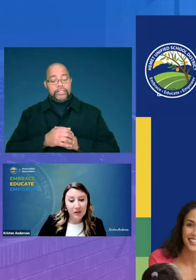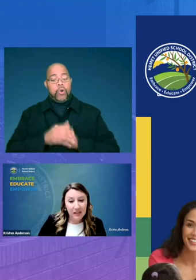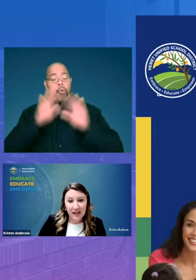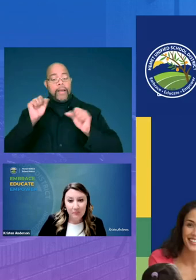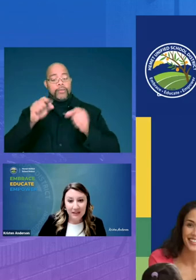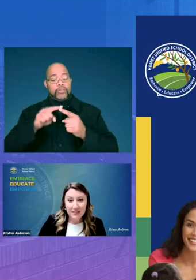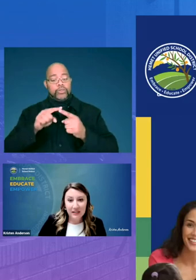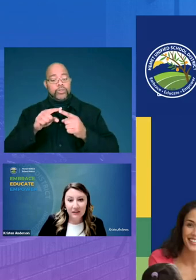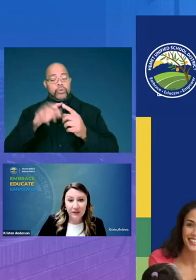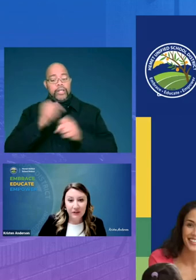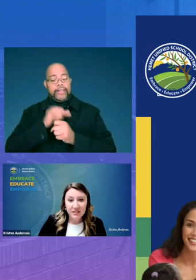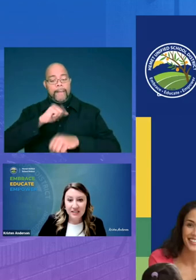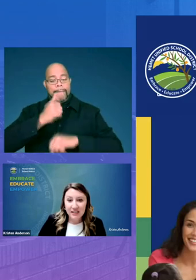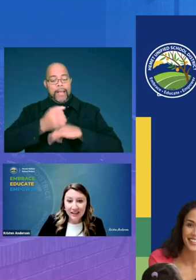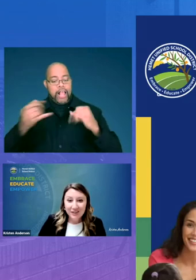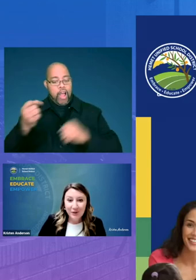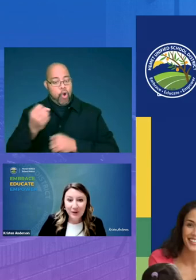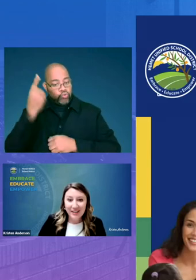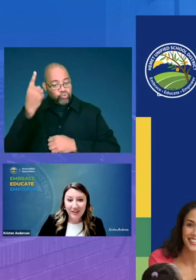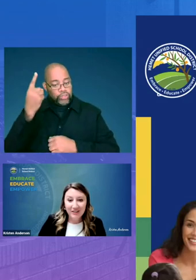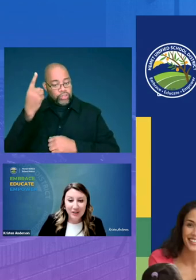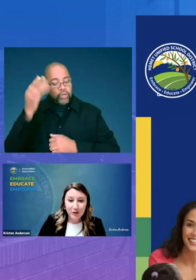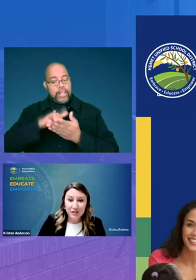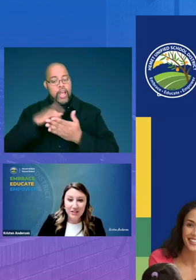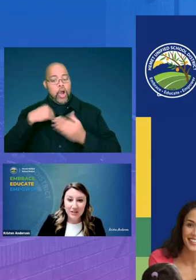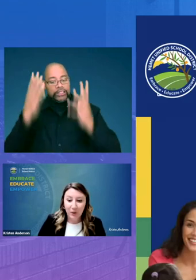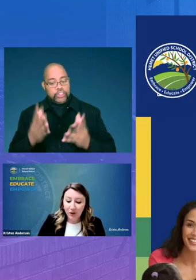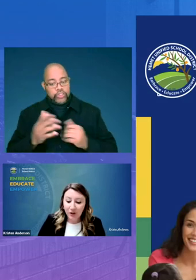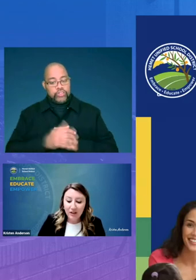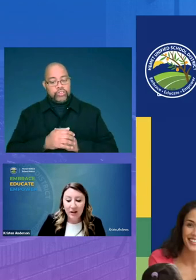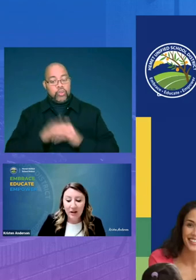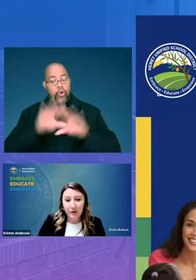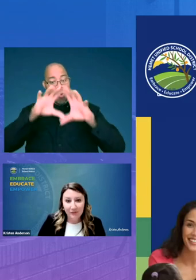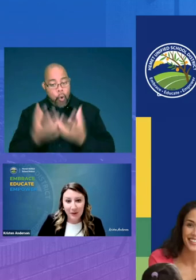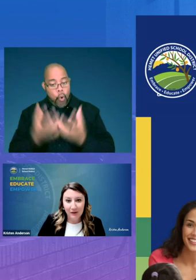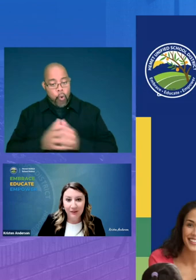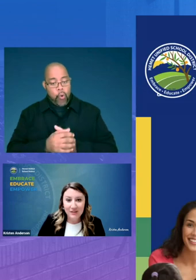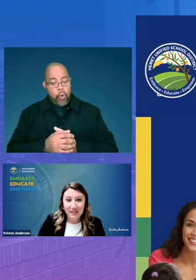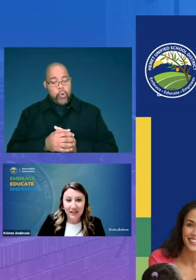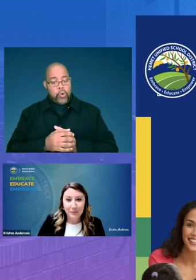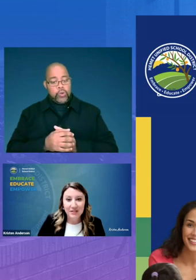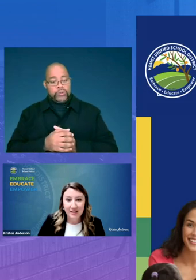get that baseline of understanding knowing that our teachers as a whole um are at about a 59